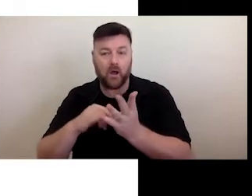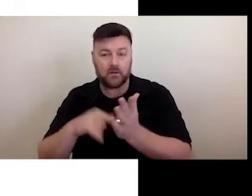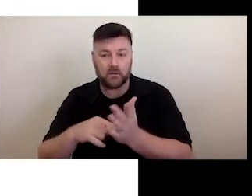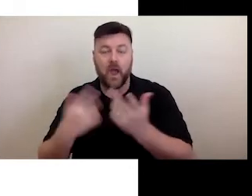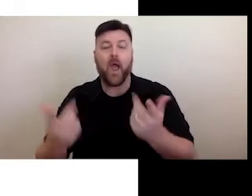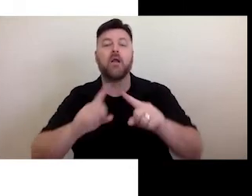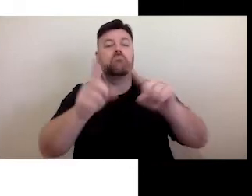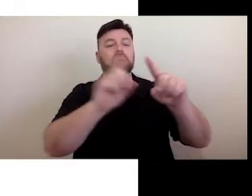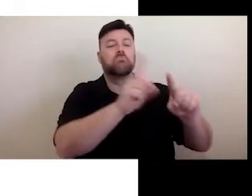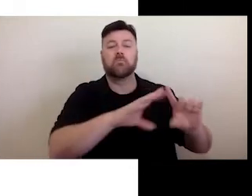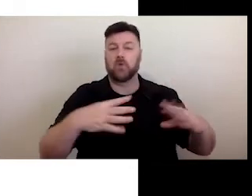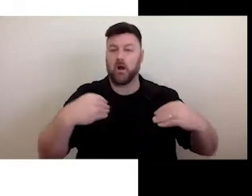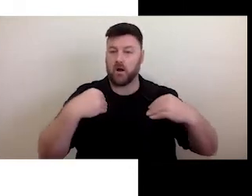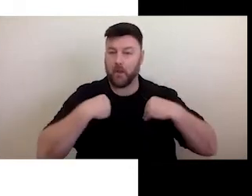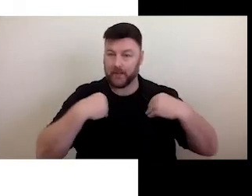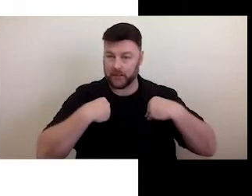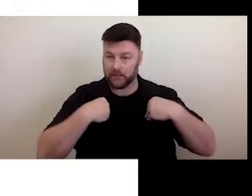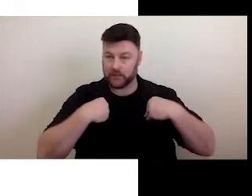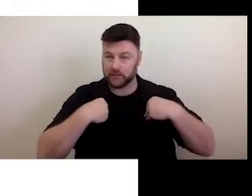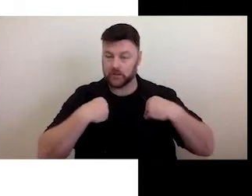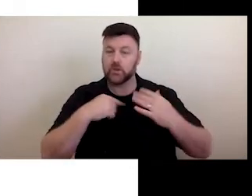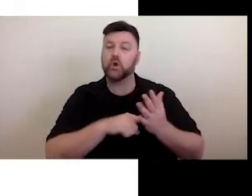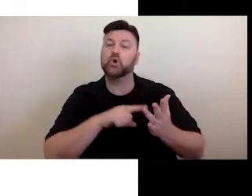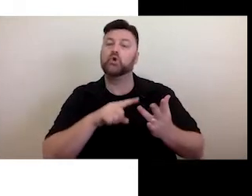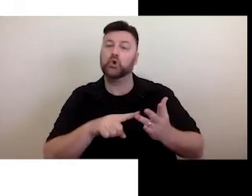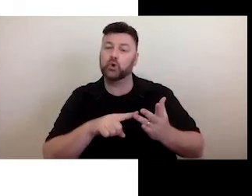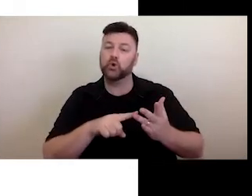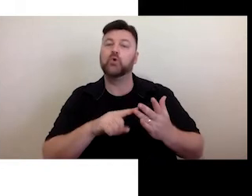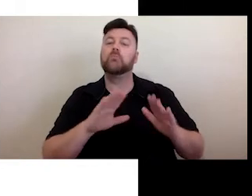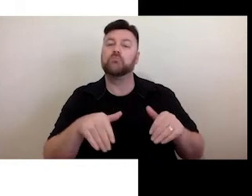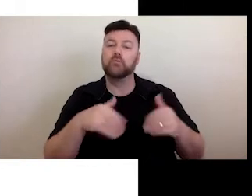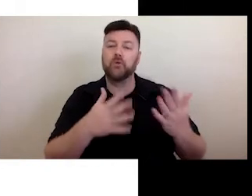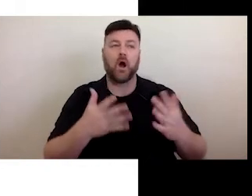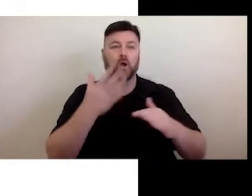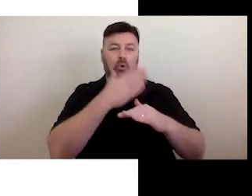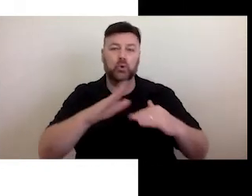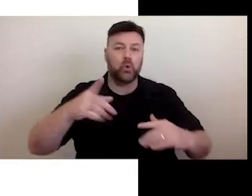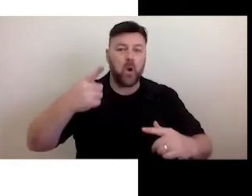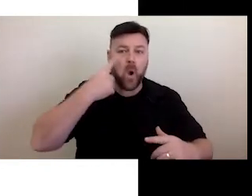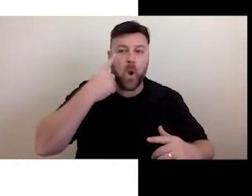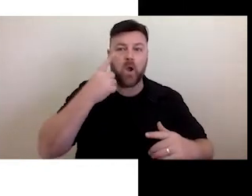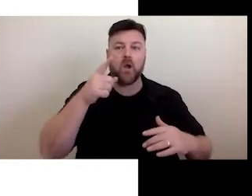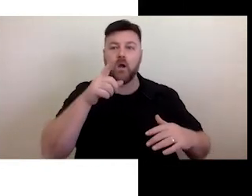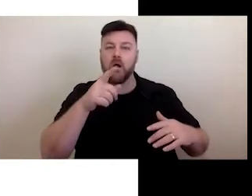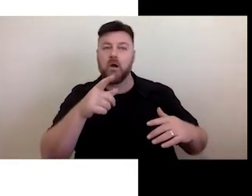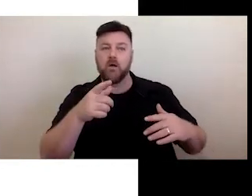some of the most unique, experimental and exciting art in